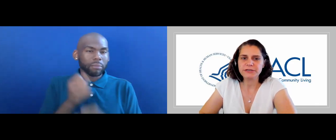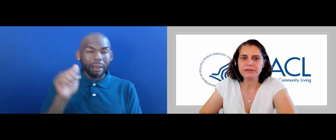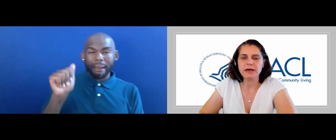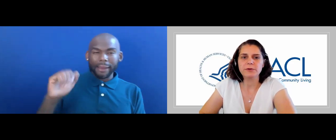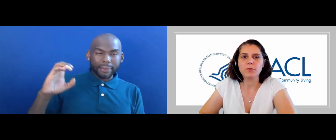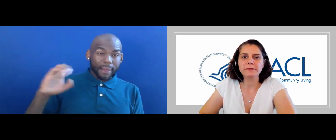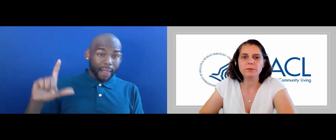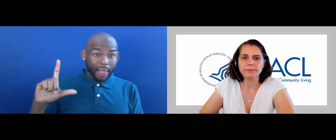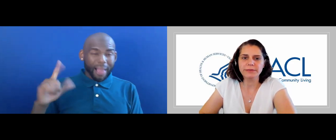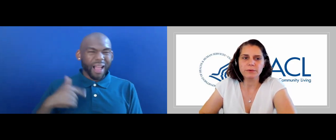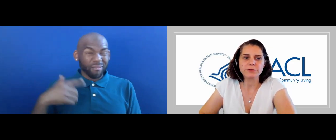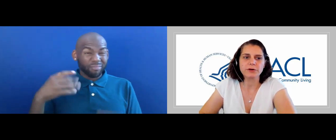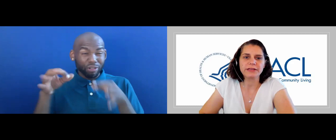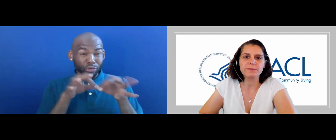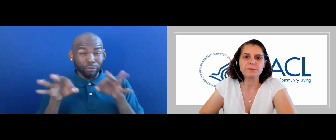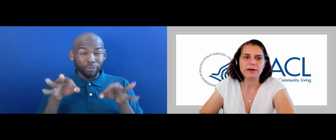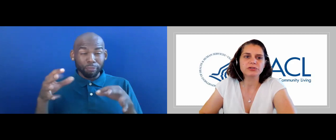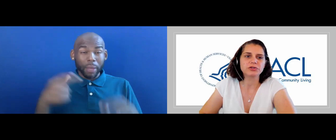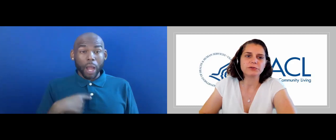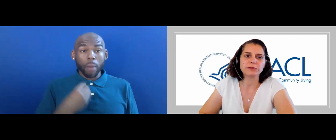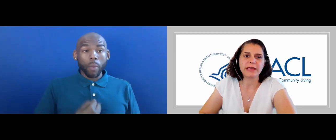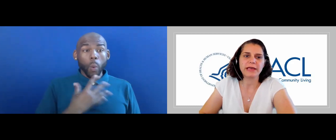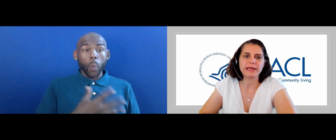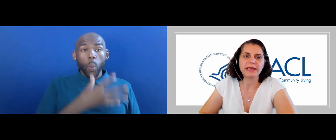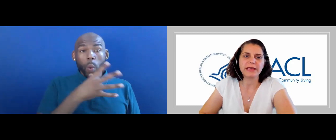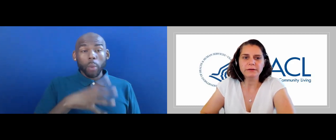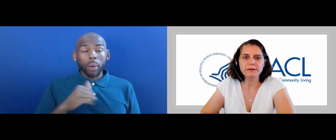I'M A WHITE WOMAN WITH CURLY BROWN, SHOULDER-LENGTH HAIR AND